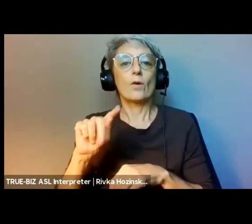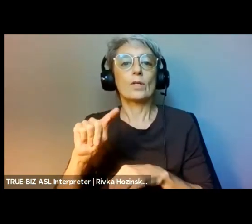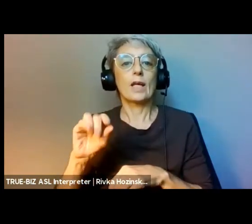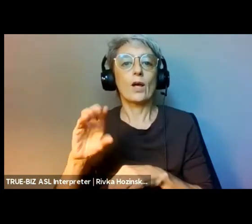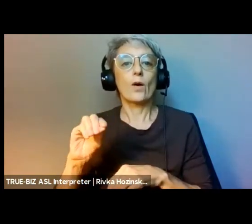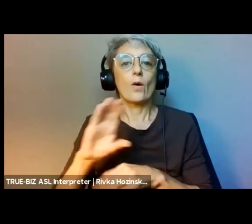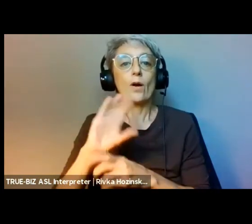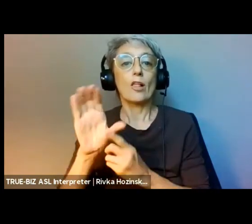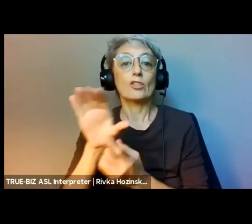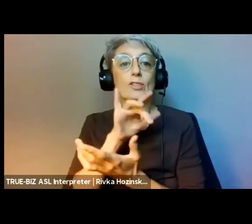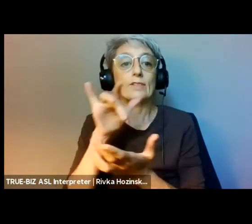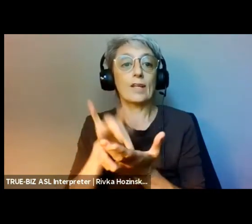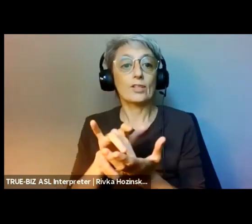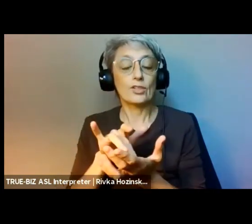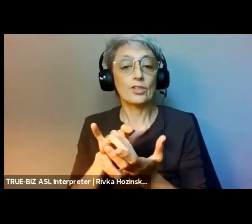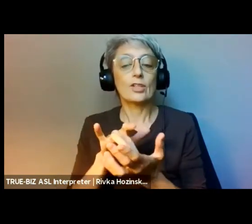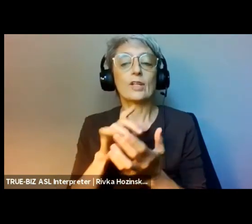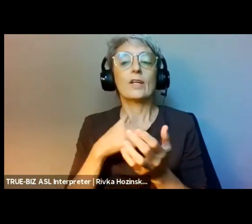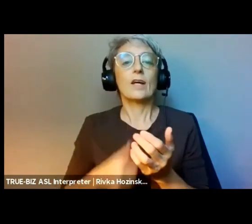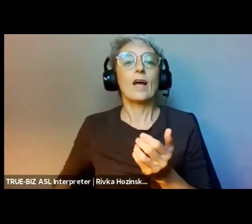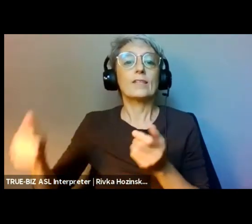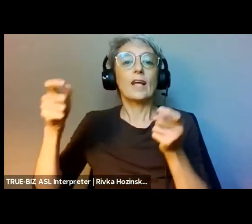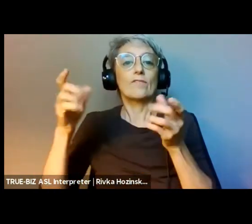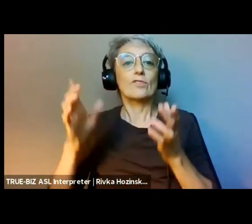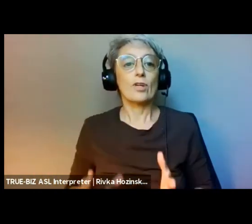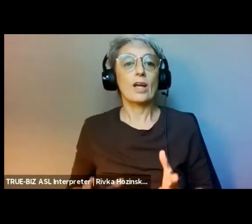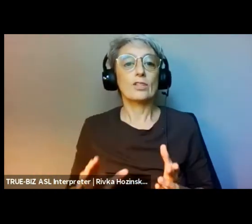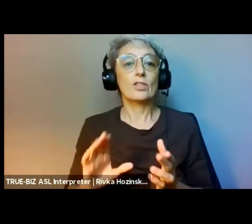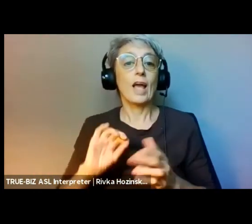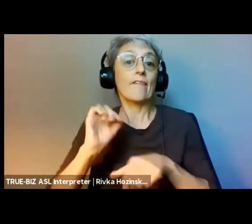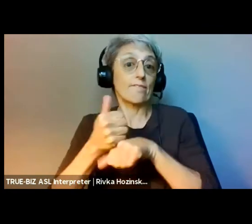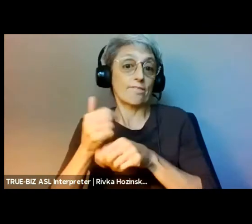(speaks in indigenous language) A deep bow to all ancestors